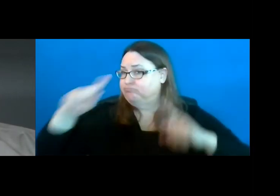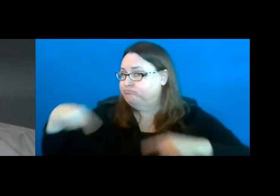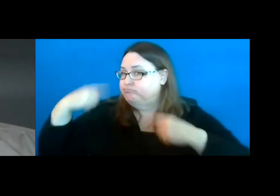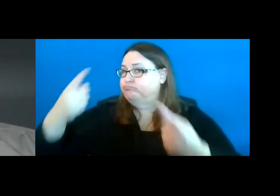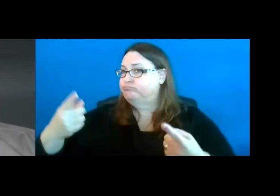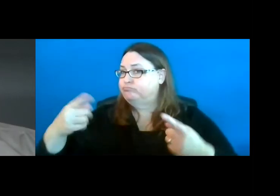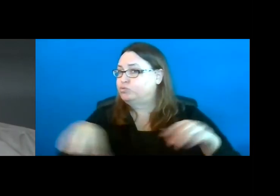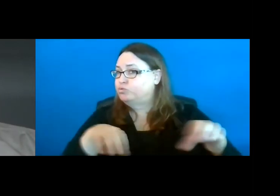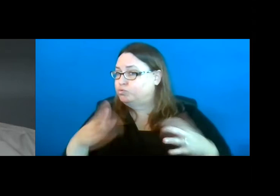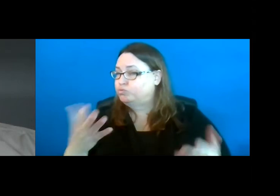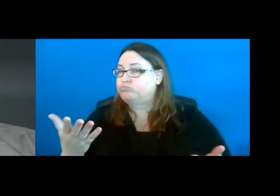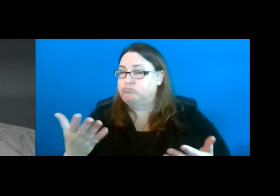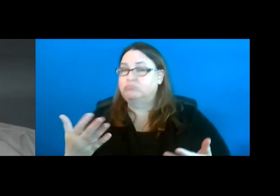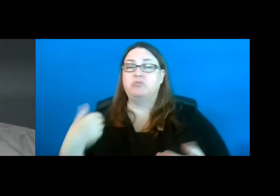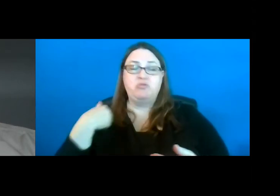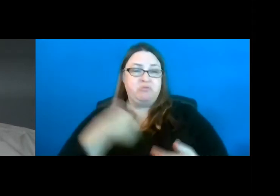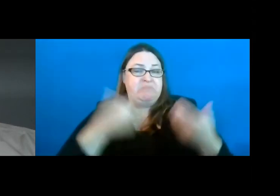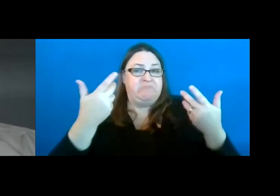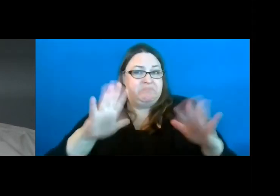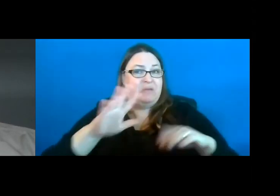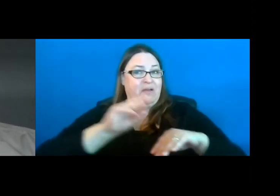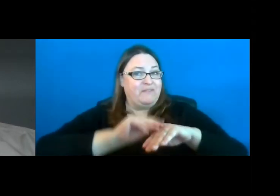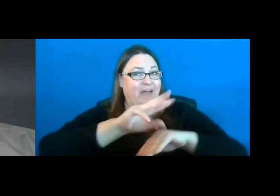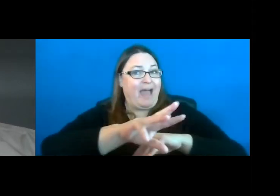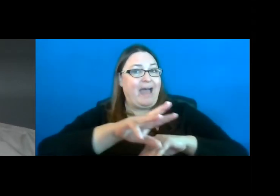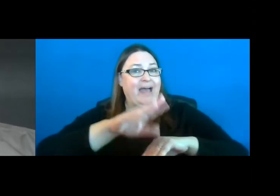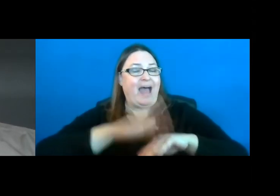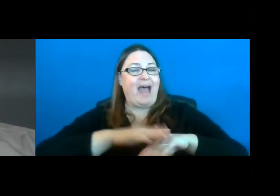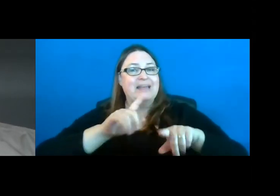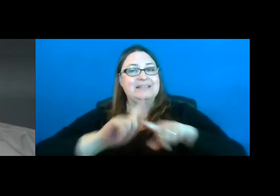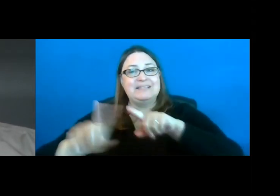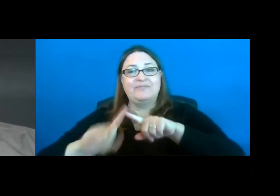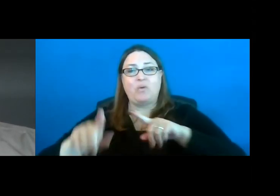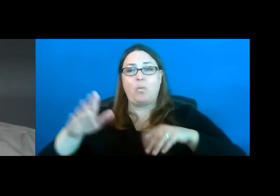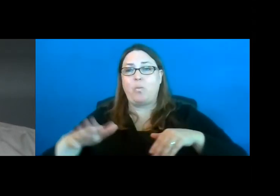We've advised on different walking trails.